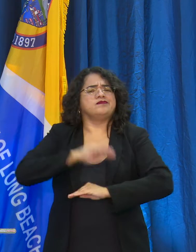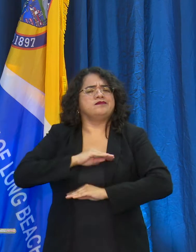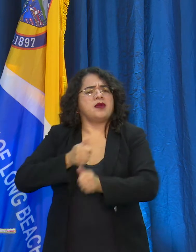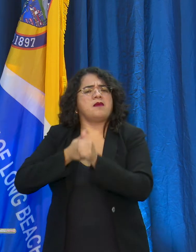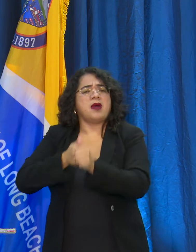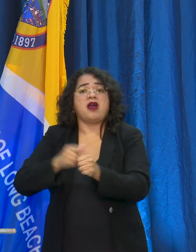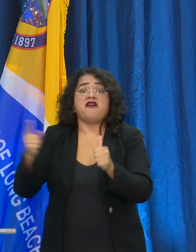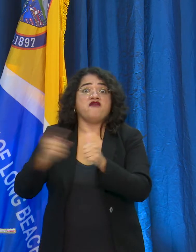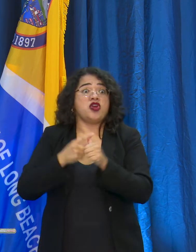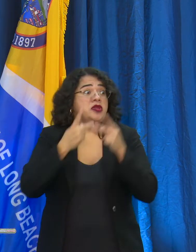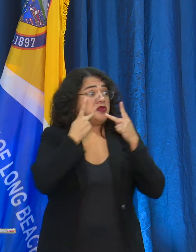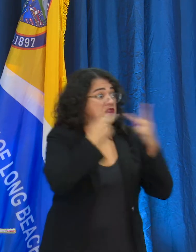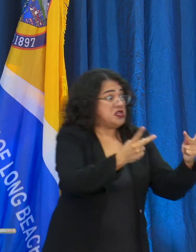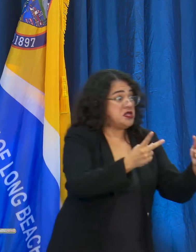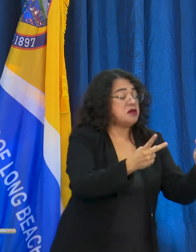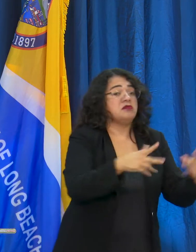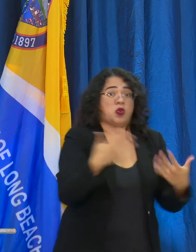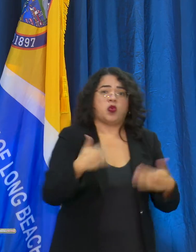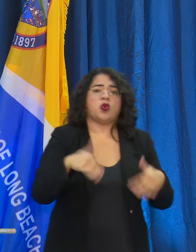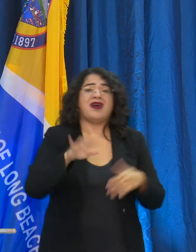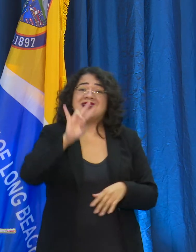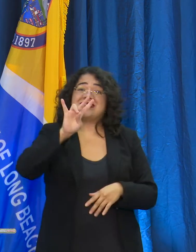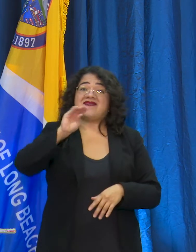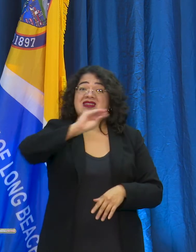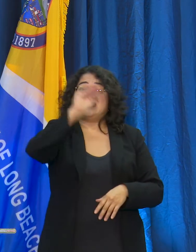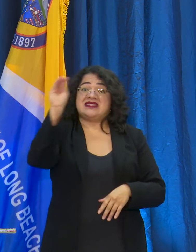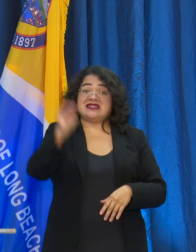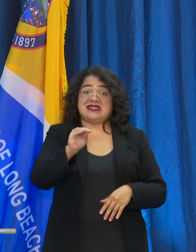visit -- that's 76%-- were found to be in compliance on their